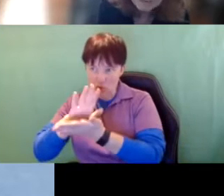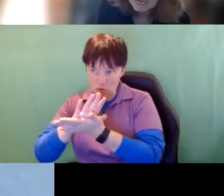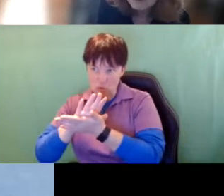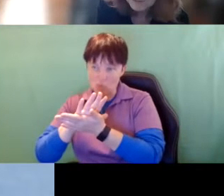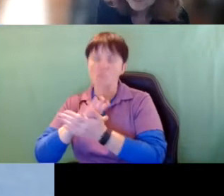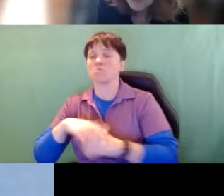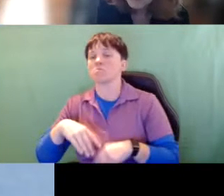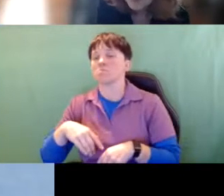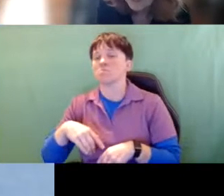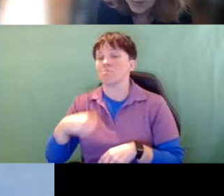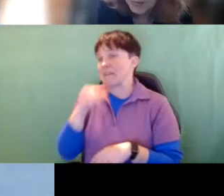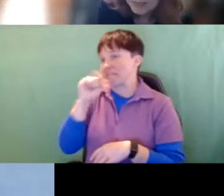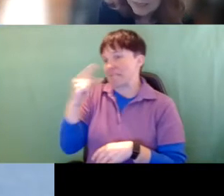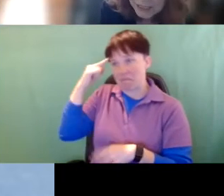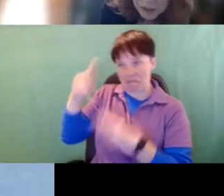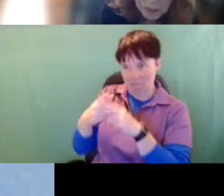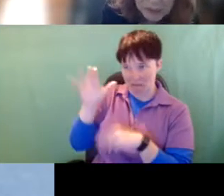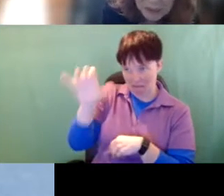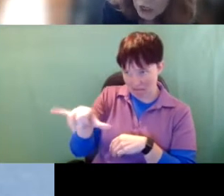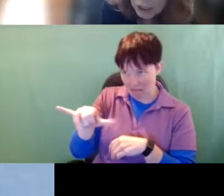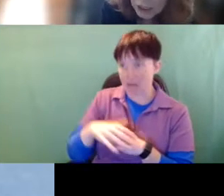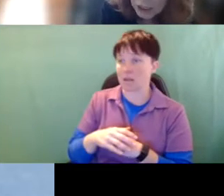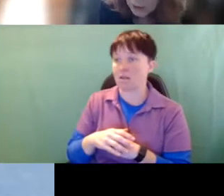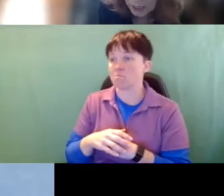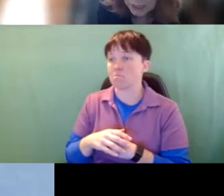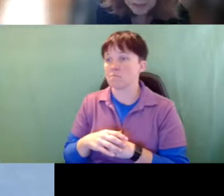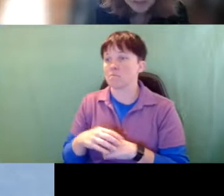have to think about that. As a teacher, I wasn't taught to do that.